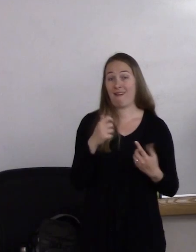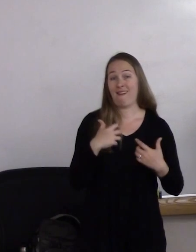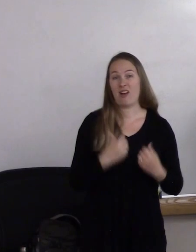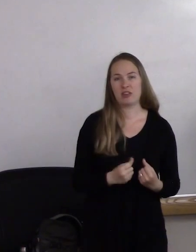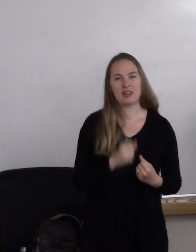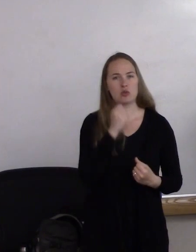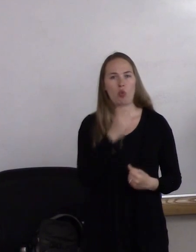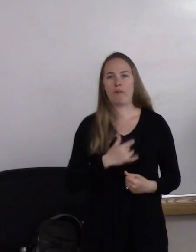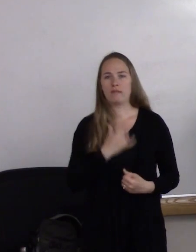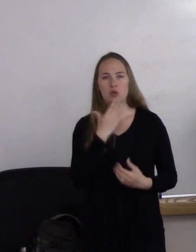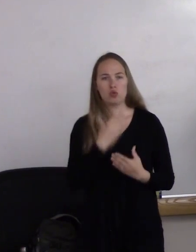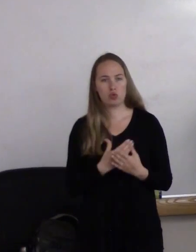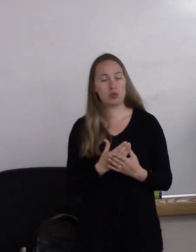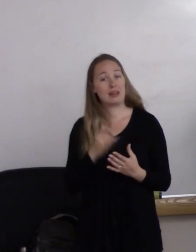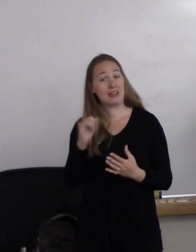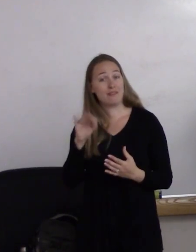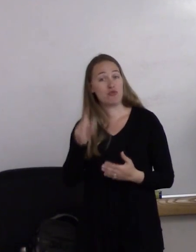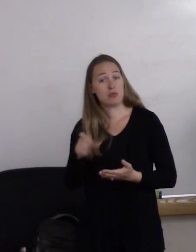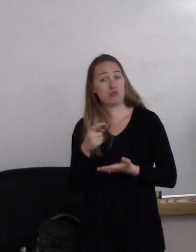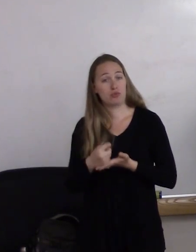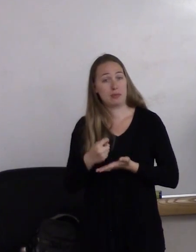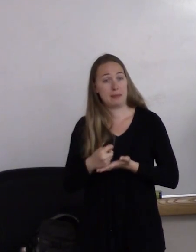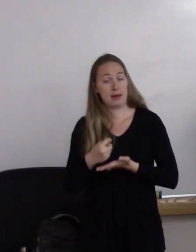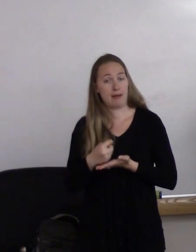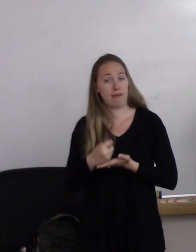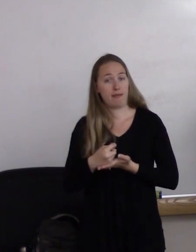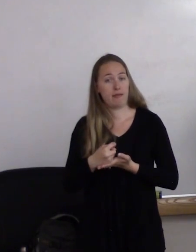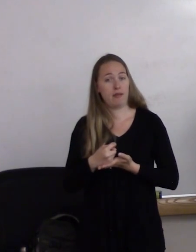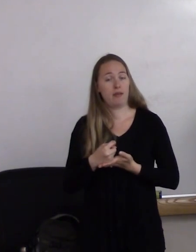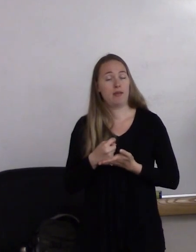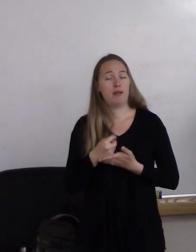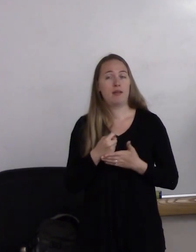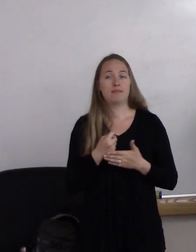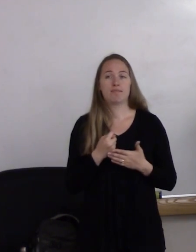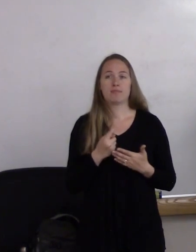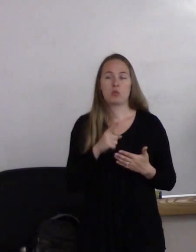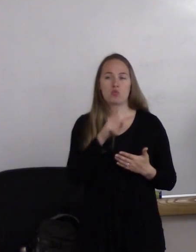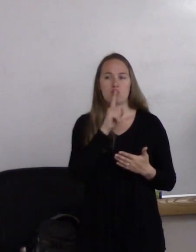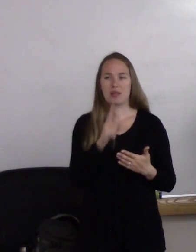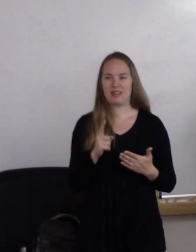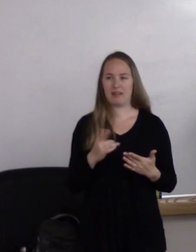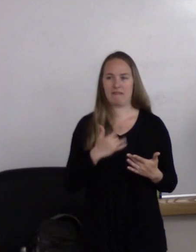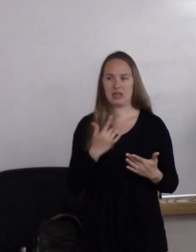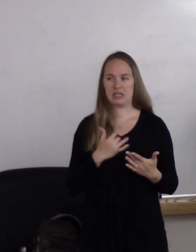you're needing treatment, it's a very vulnerable position to be in.